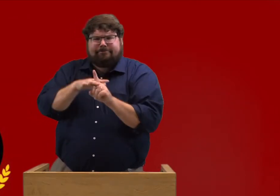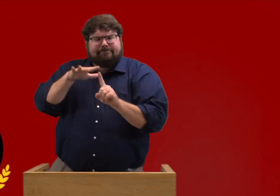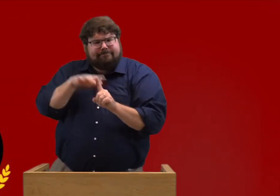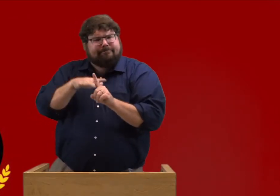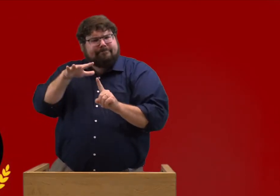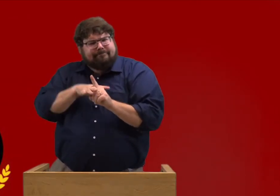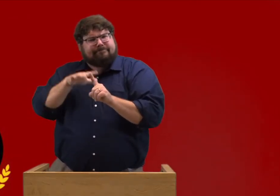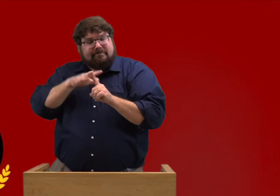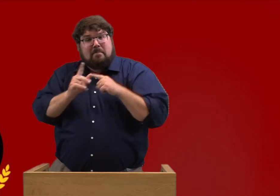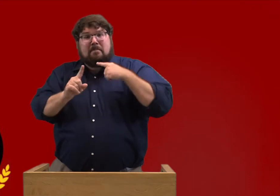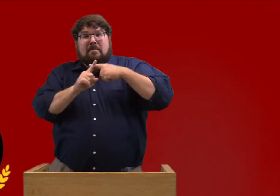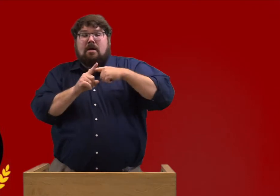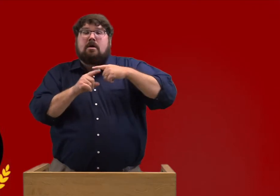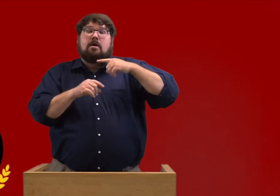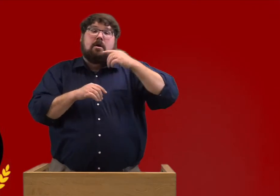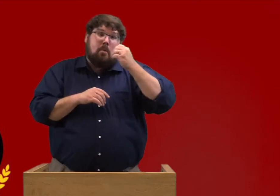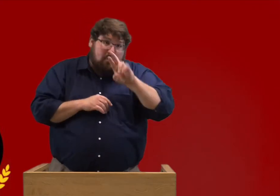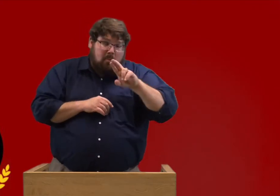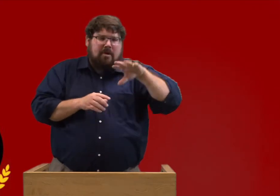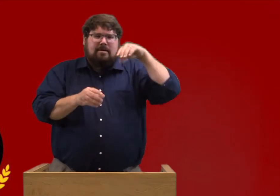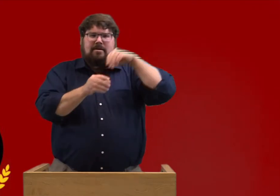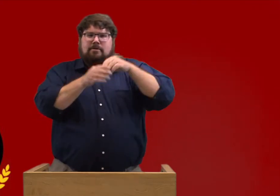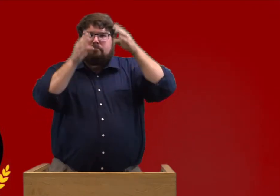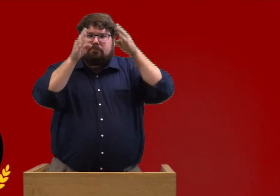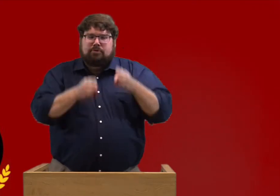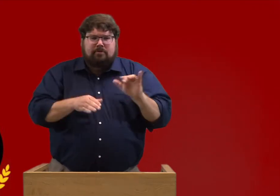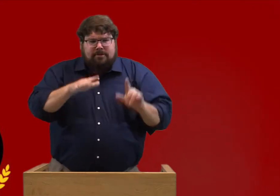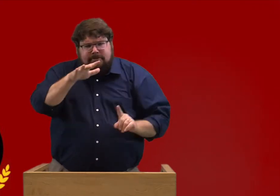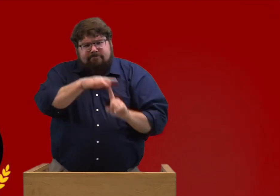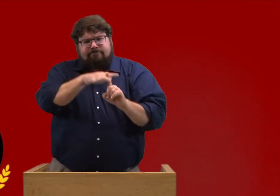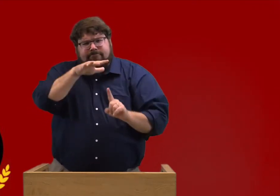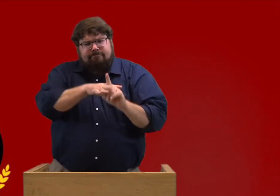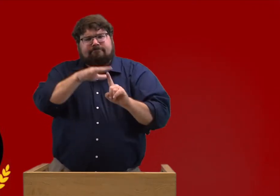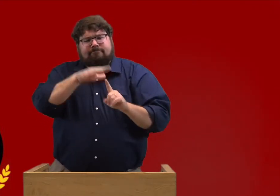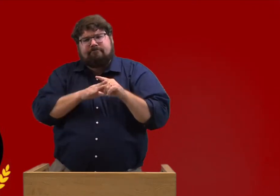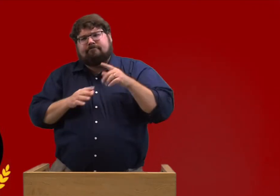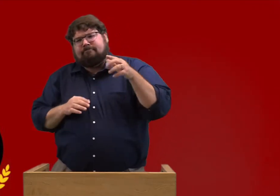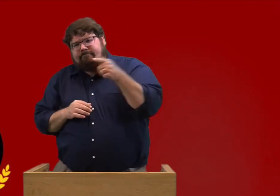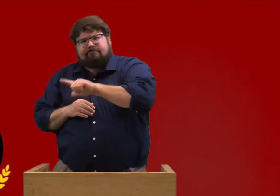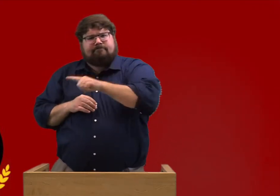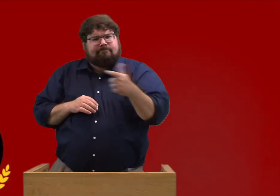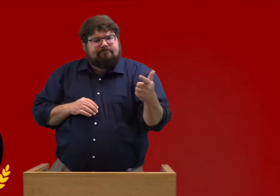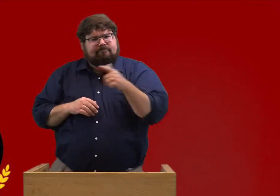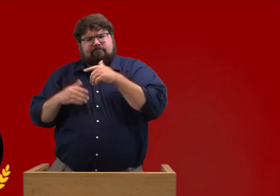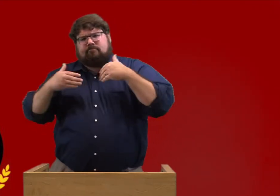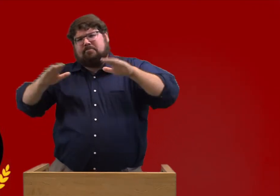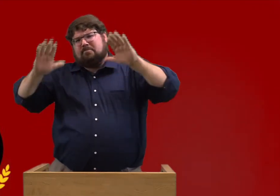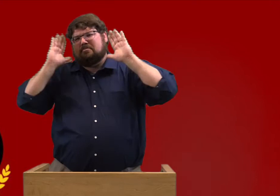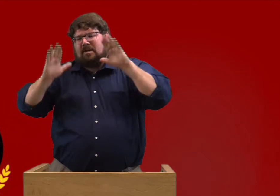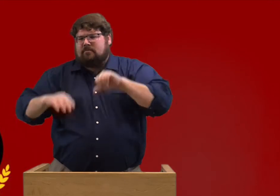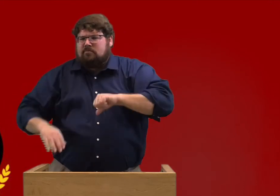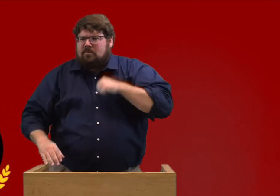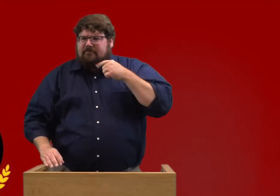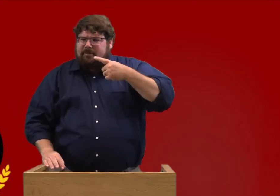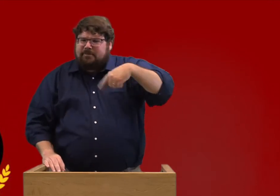Whether it was virtually or in-person, you showed up.